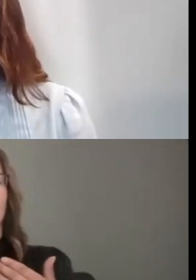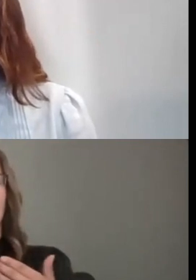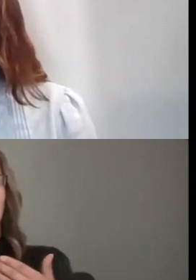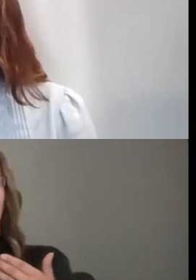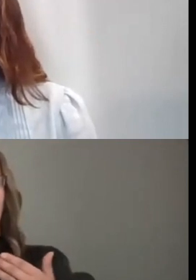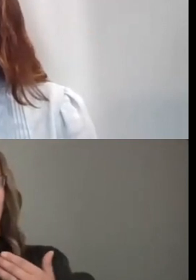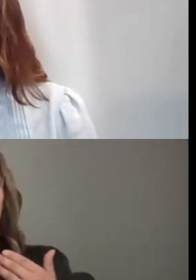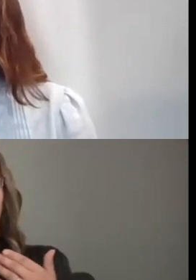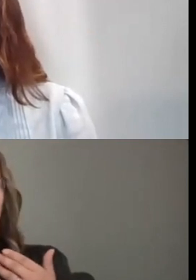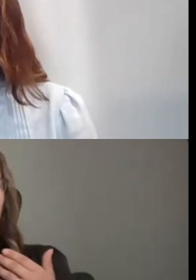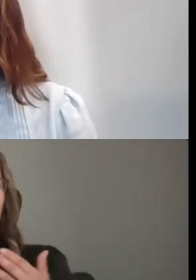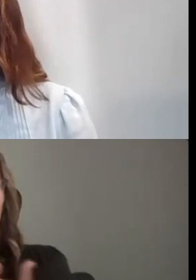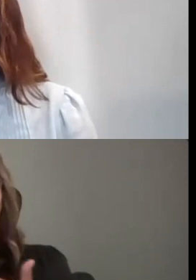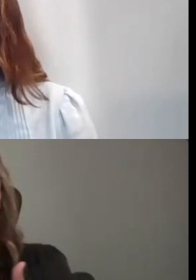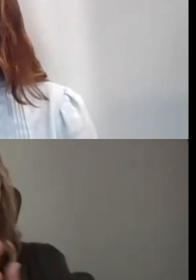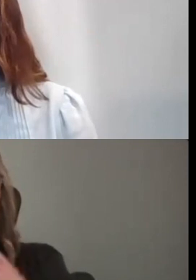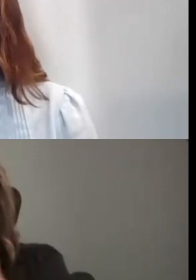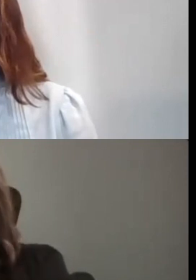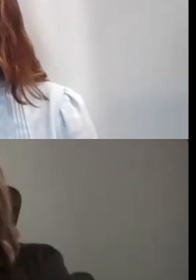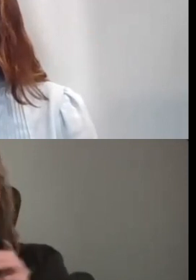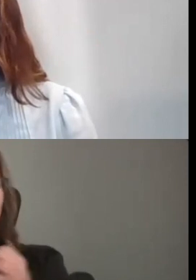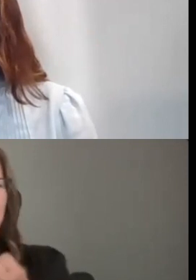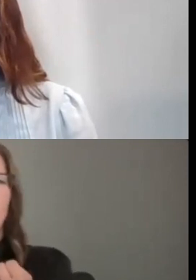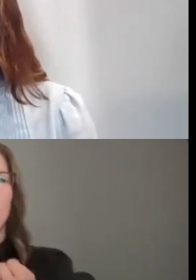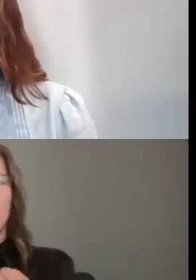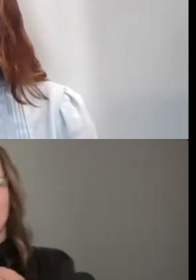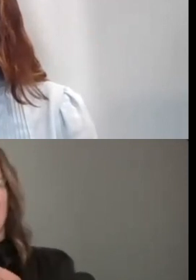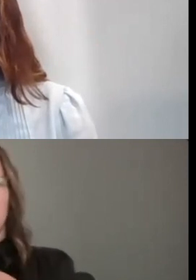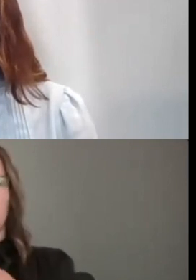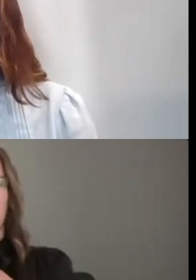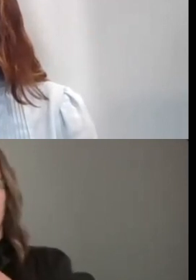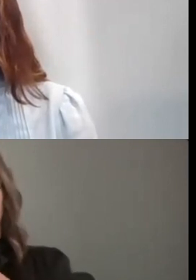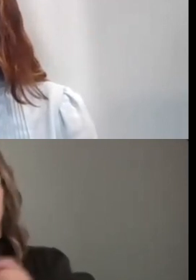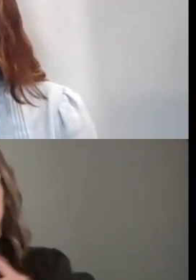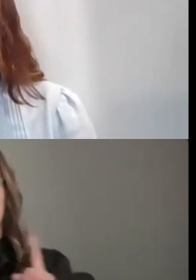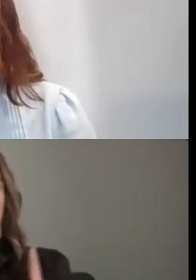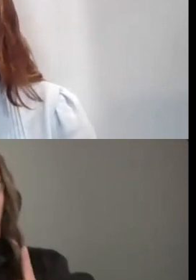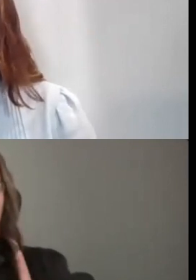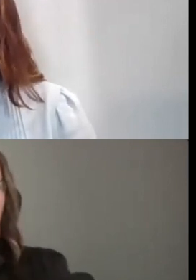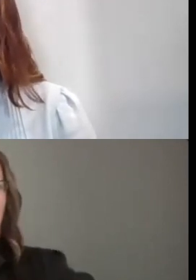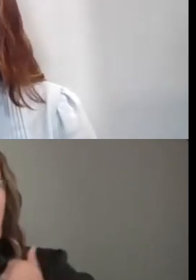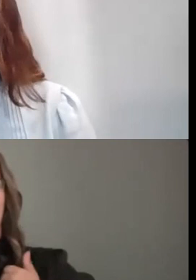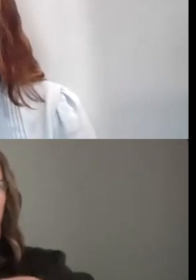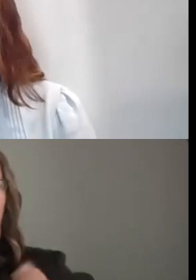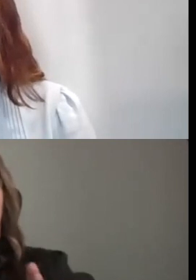ORGANIZATIONS, YOU KNOW, PROJECTS ABOUT TRADITIONAL LIFE WAYS FOR TRIBAL COMMUNITIES, EXHIBITS,